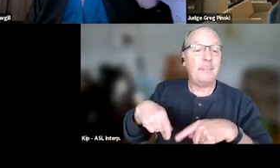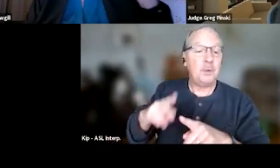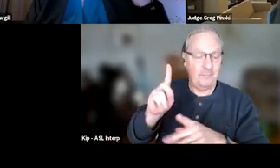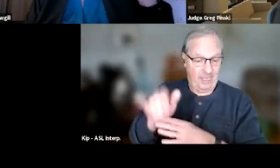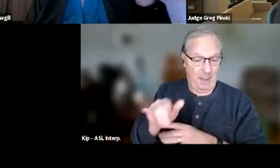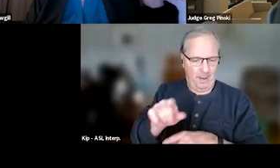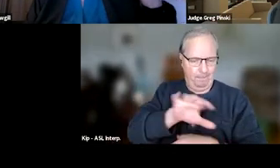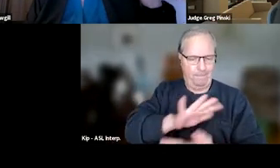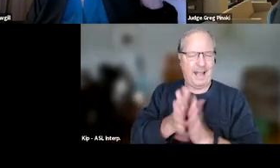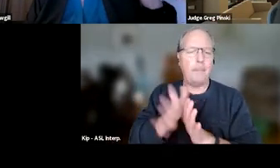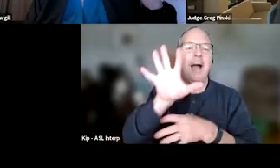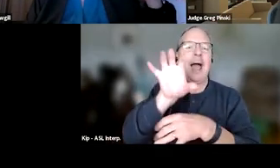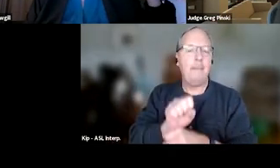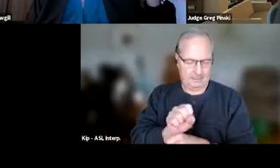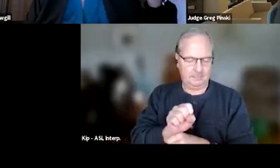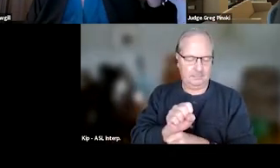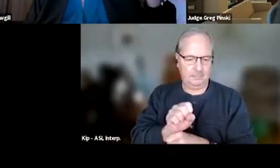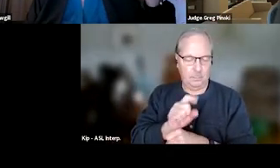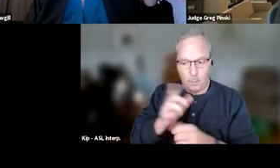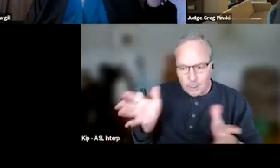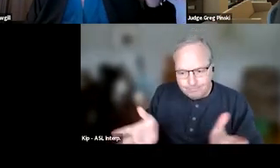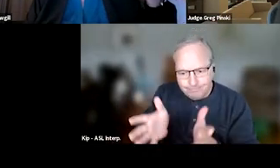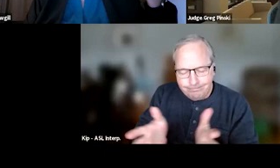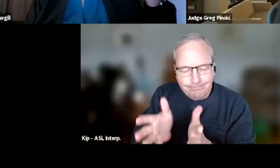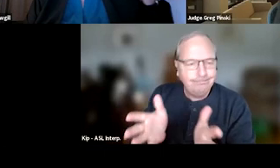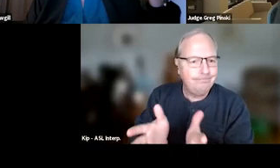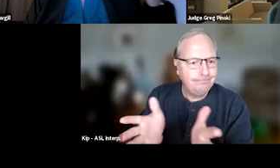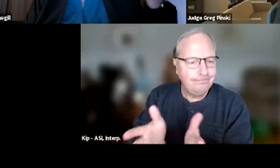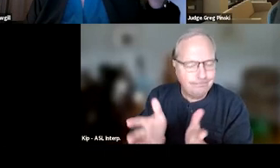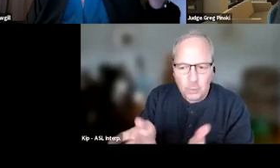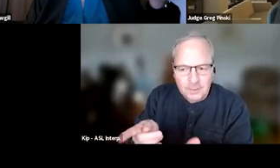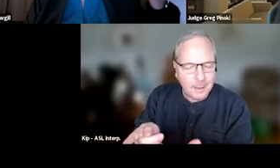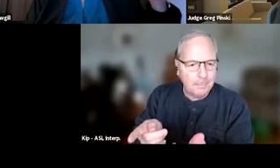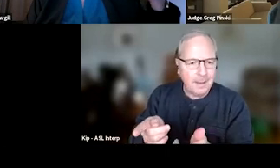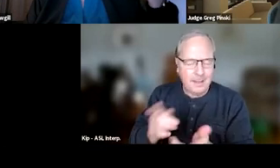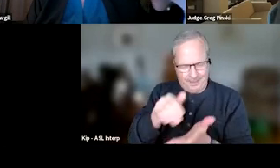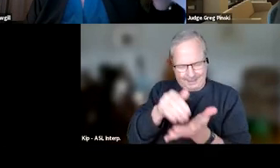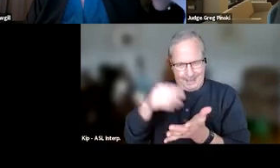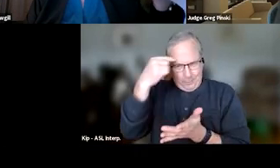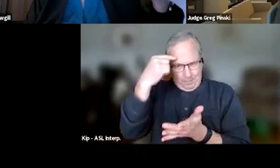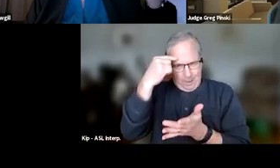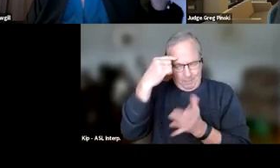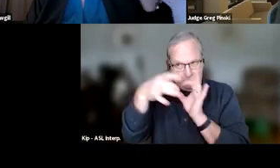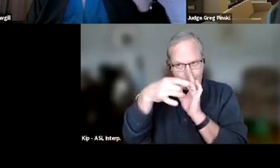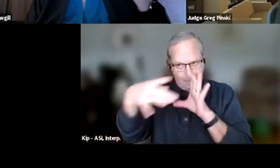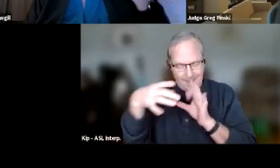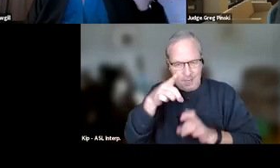because what we want with those incentives is to be having that center of the brain where the release is dopamine and serotonin.